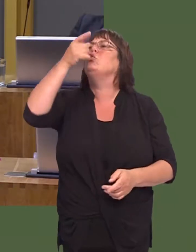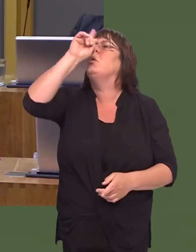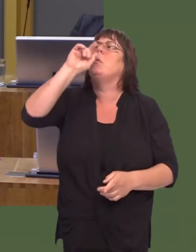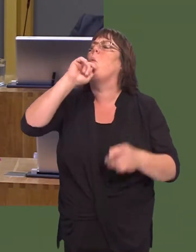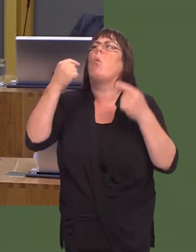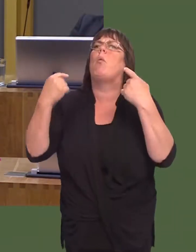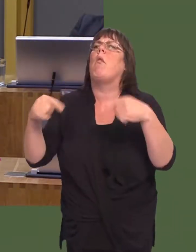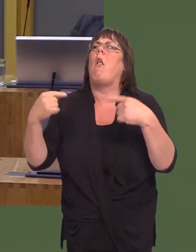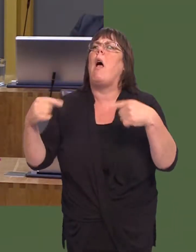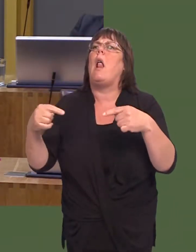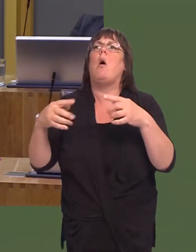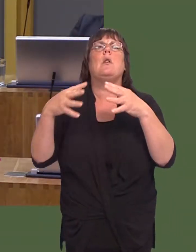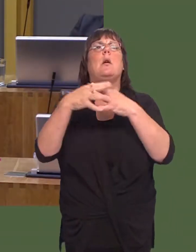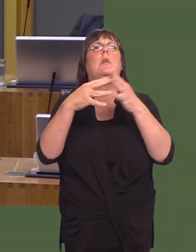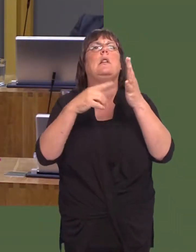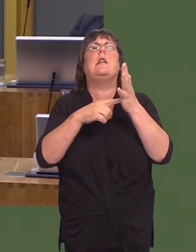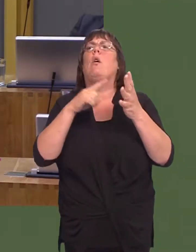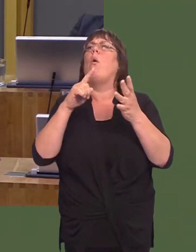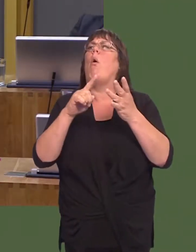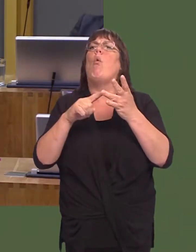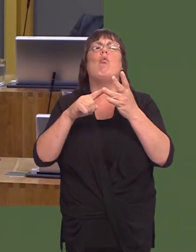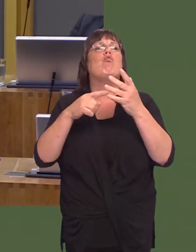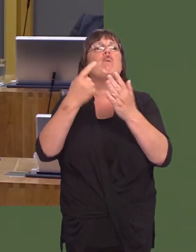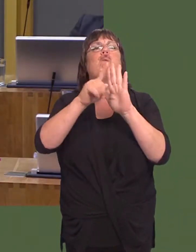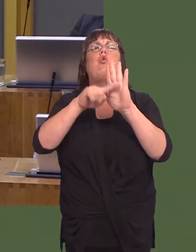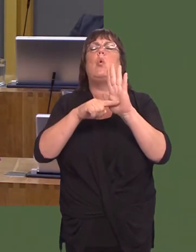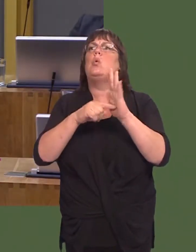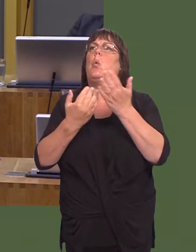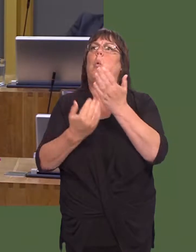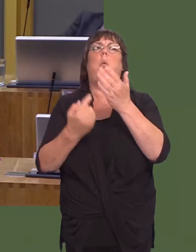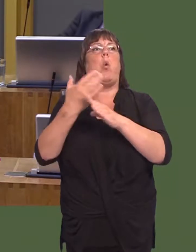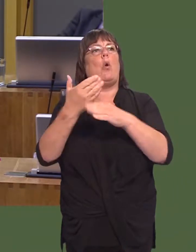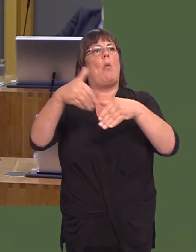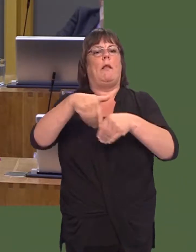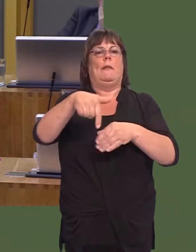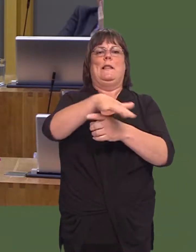ëWell, the Germans will never allow WTO rules to operate.í I think there has to be a realism